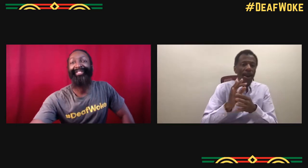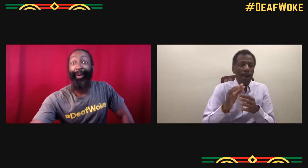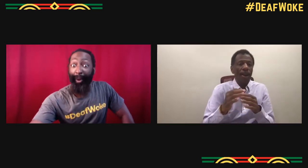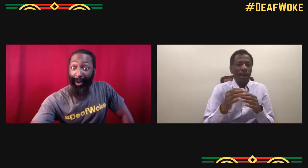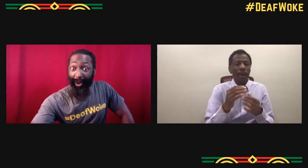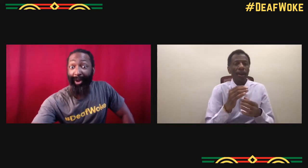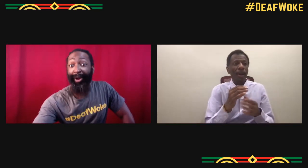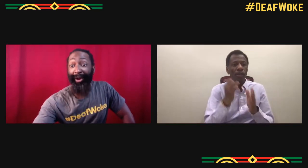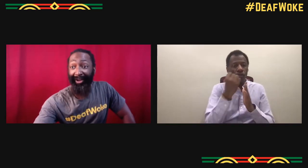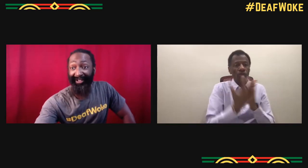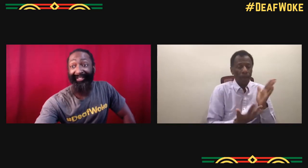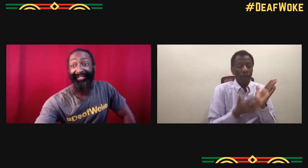Right now he's on a movie